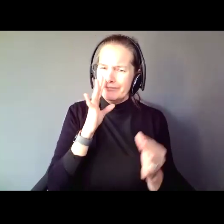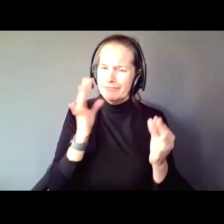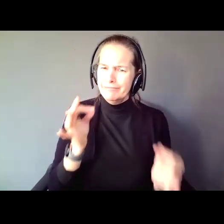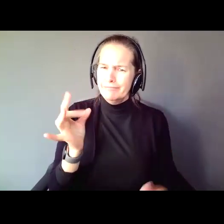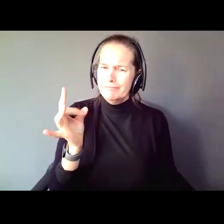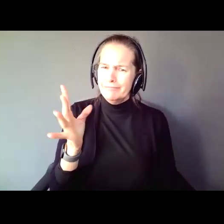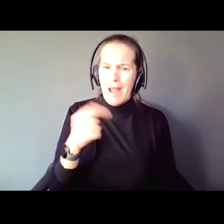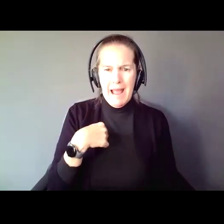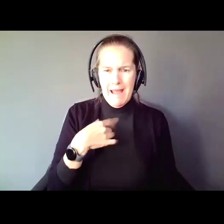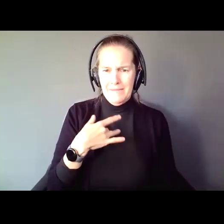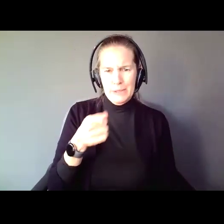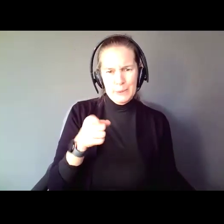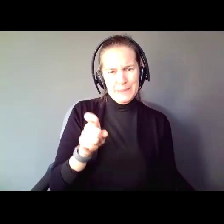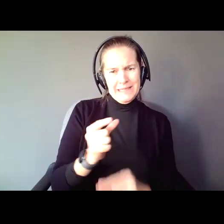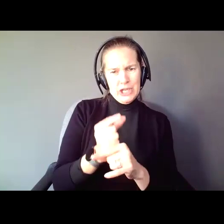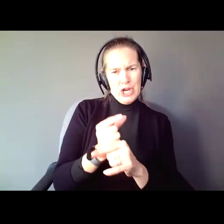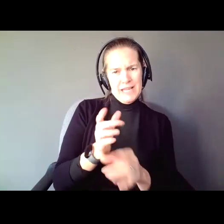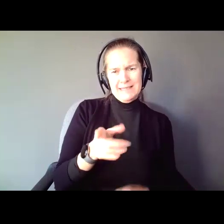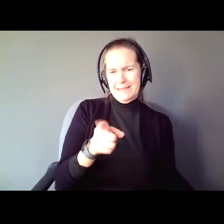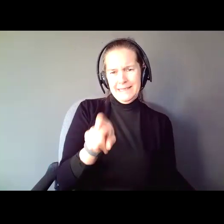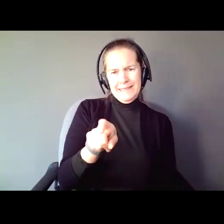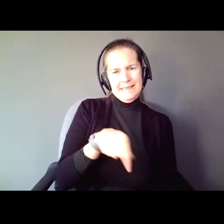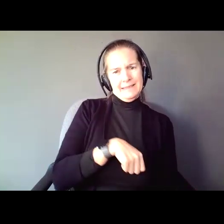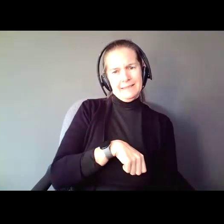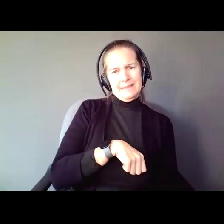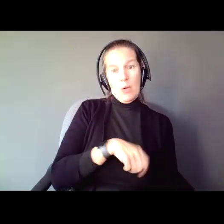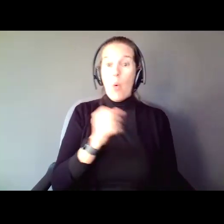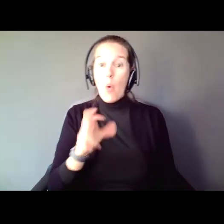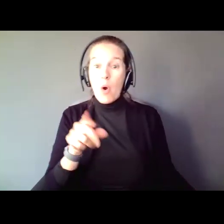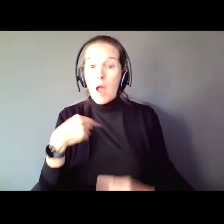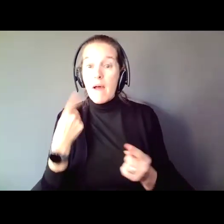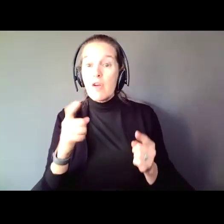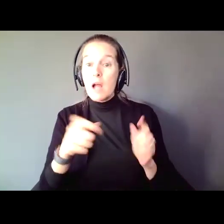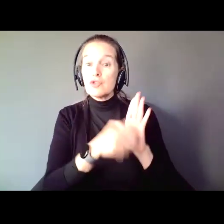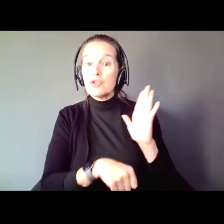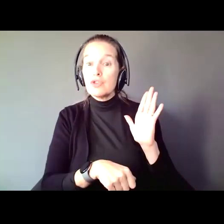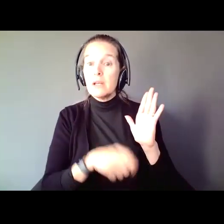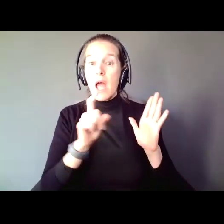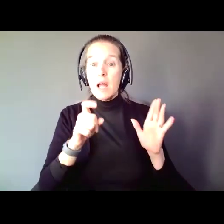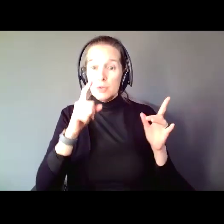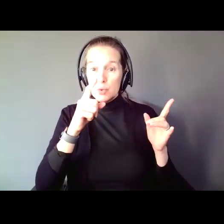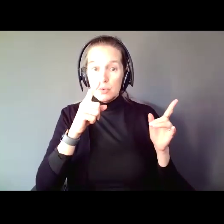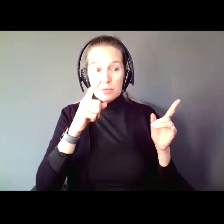guardian. Or, have you ever had surgery or had to consent to a medical procedure. I know I have. About eight